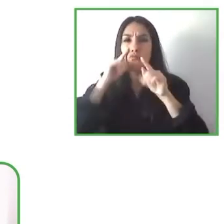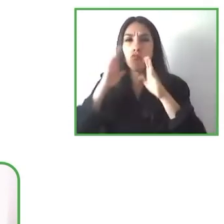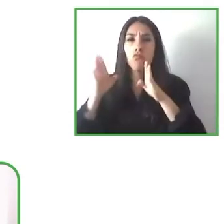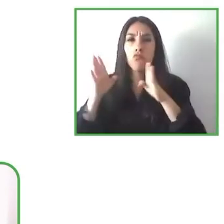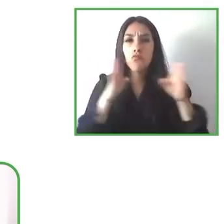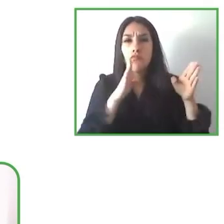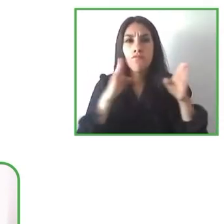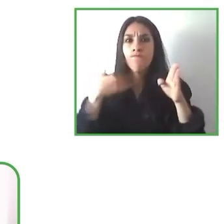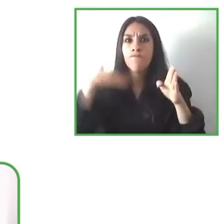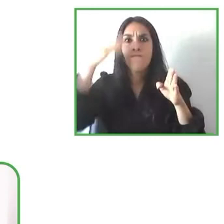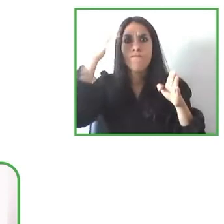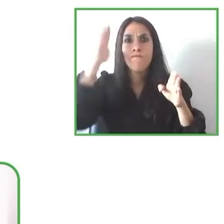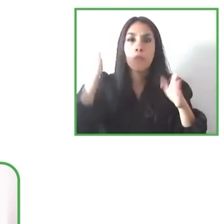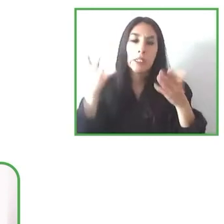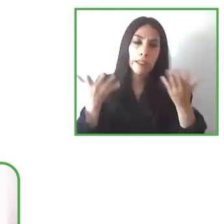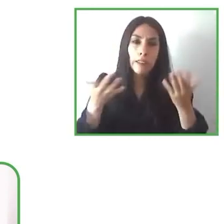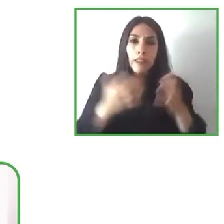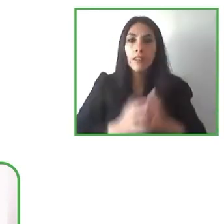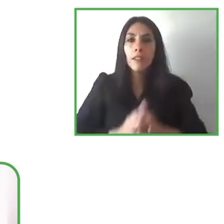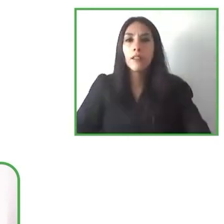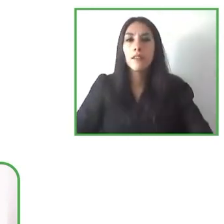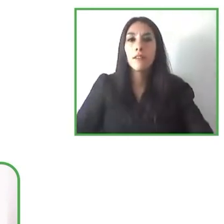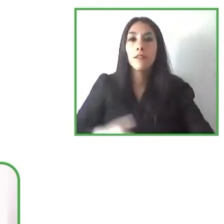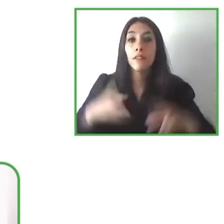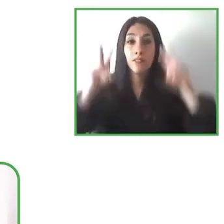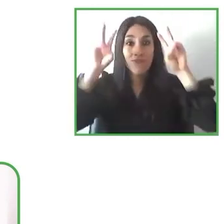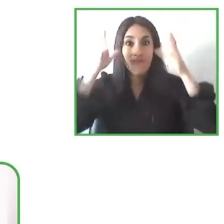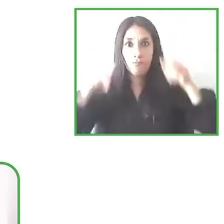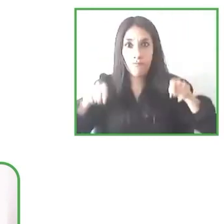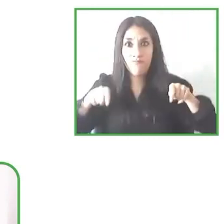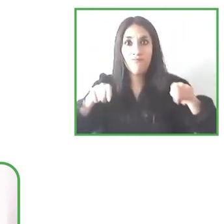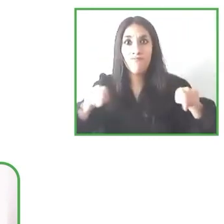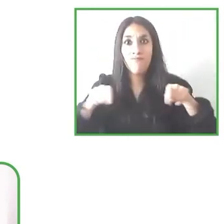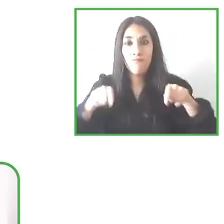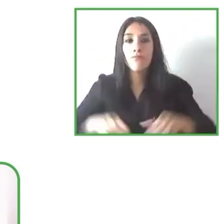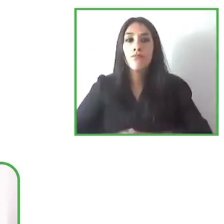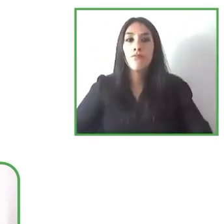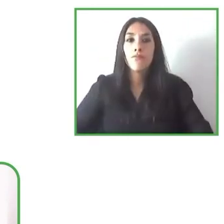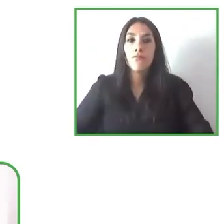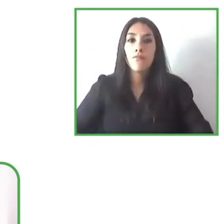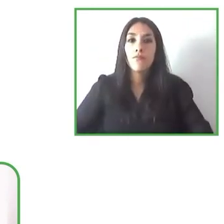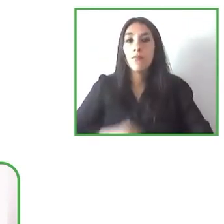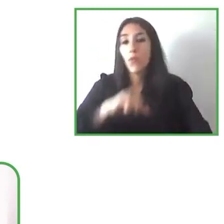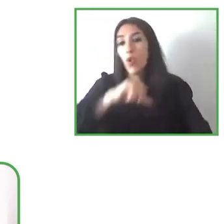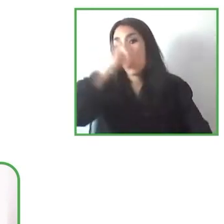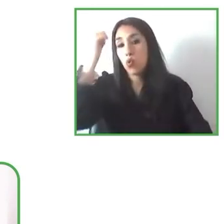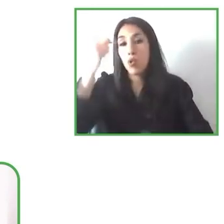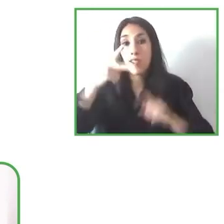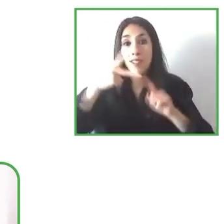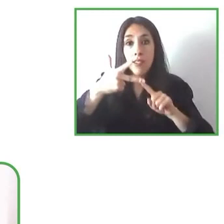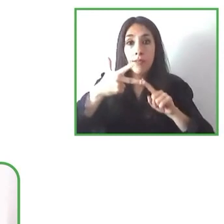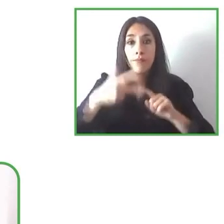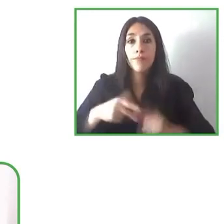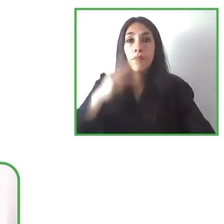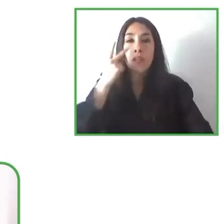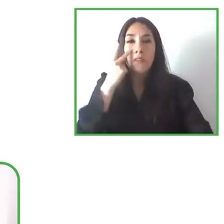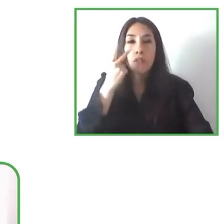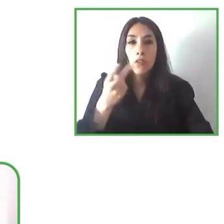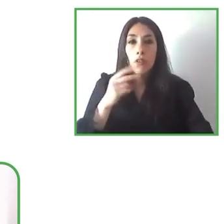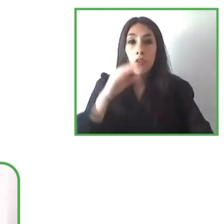electrical wheelchair. And also, we have seen an app that Carlo has presented